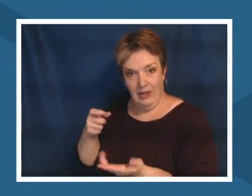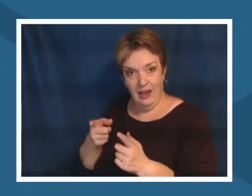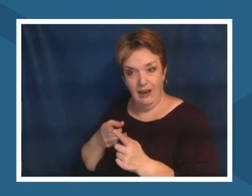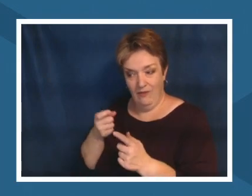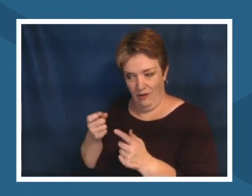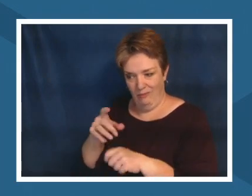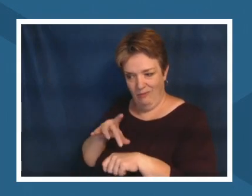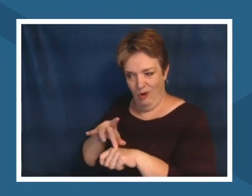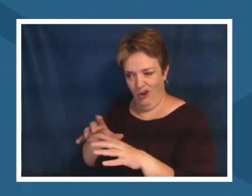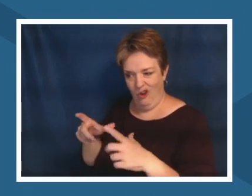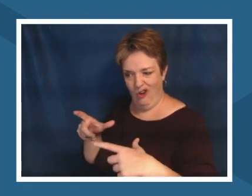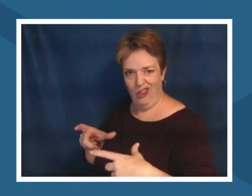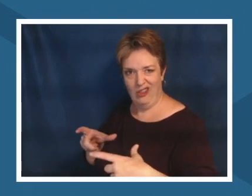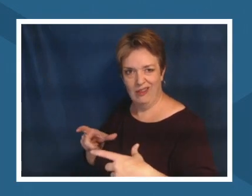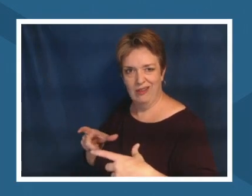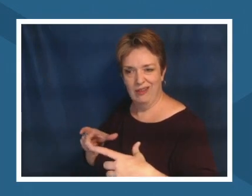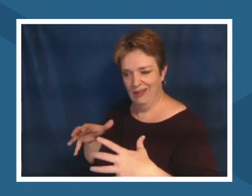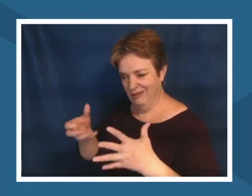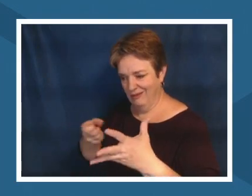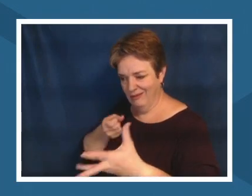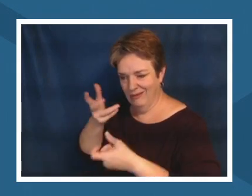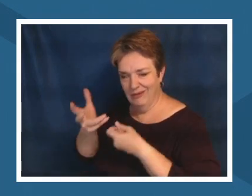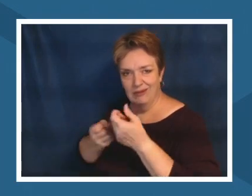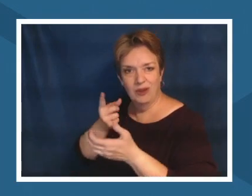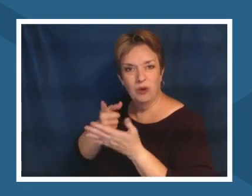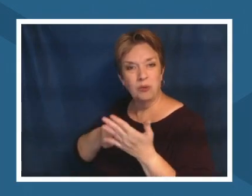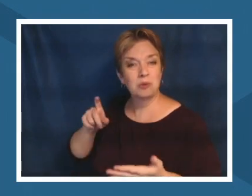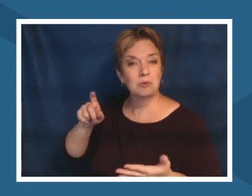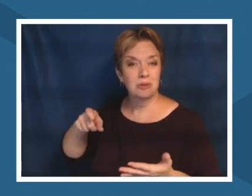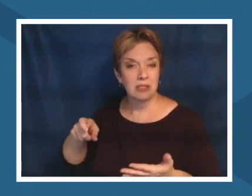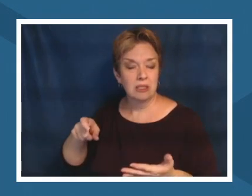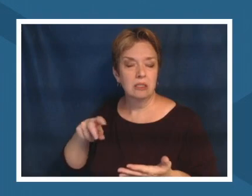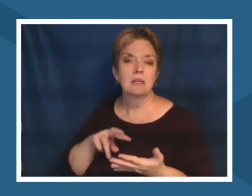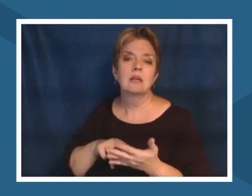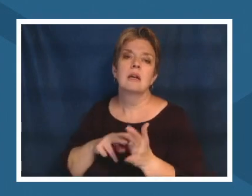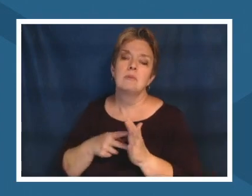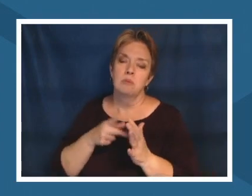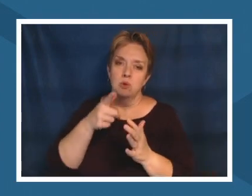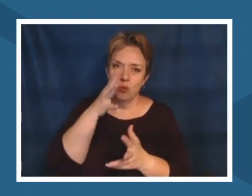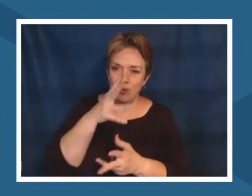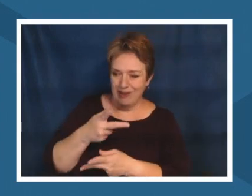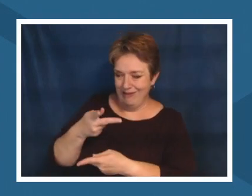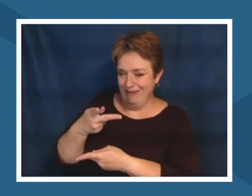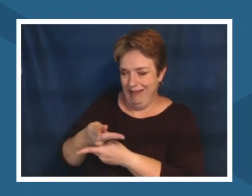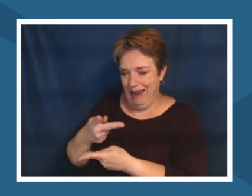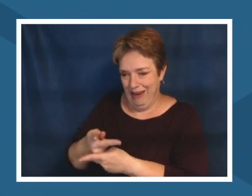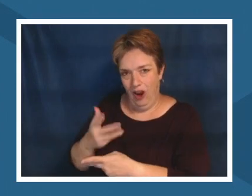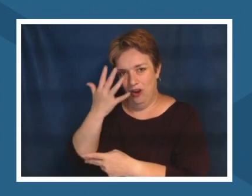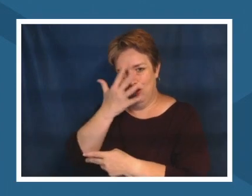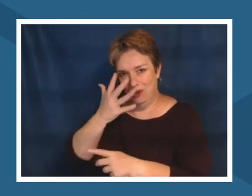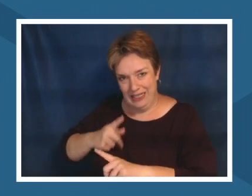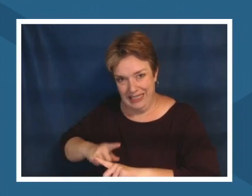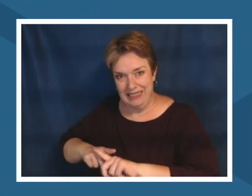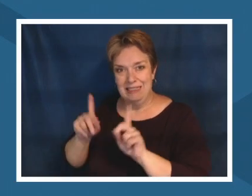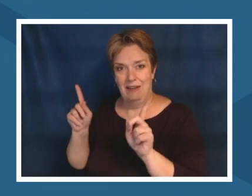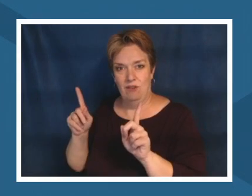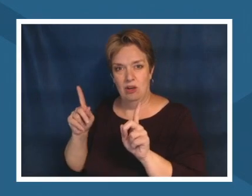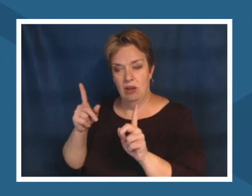you're going to have a different view on how you take care of that earth because